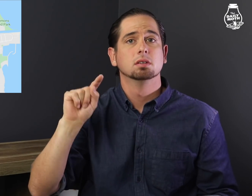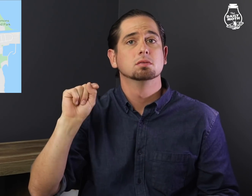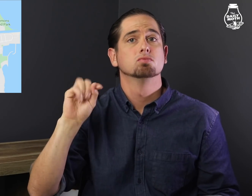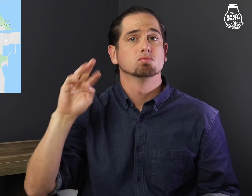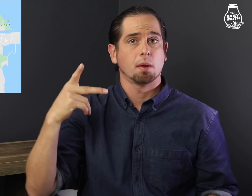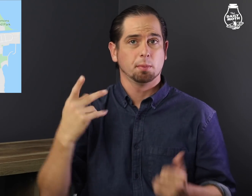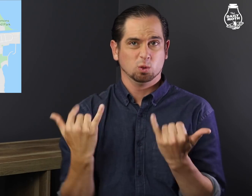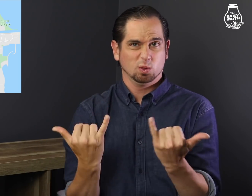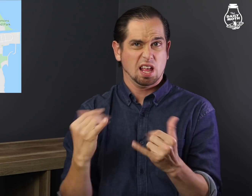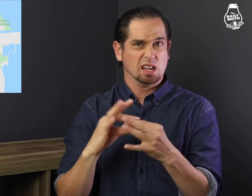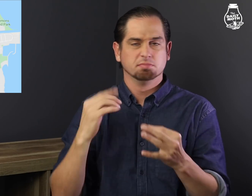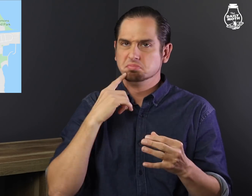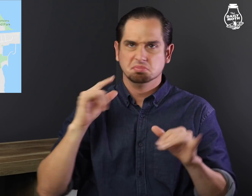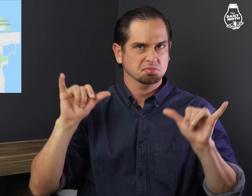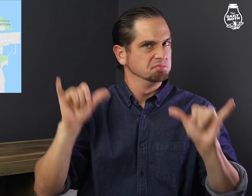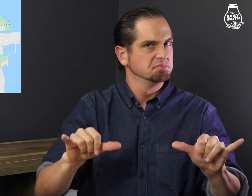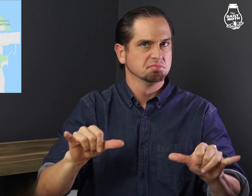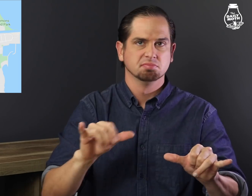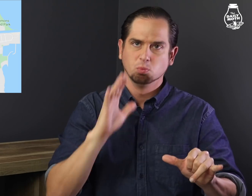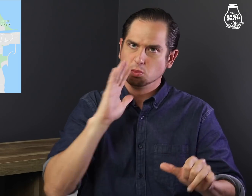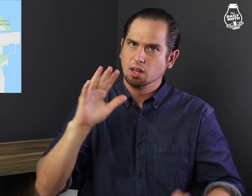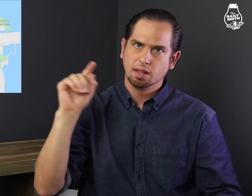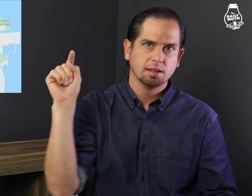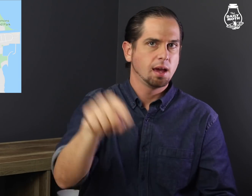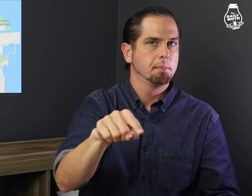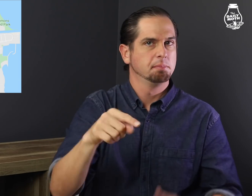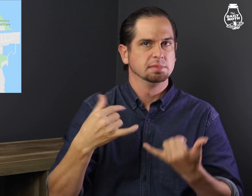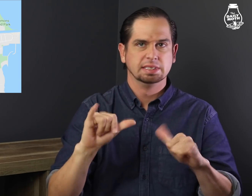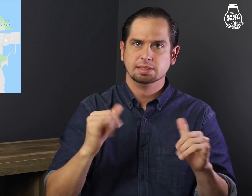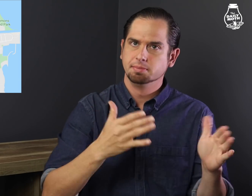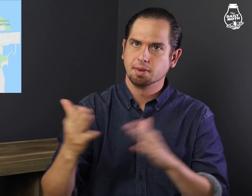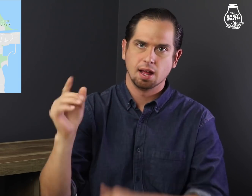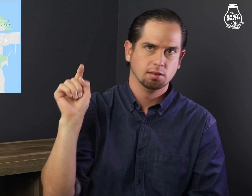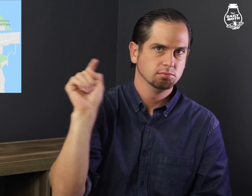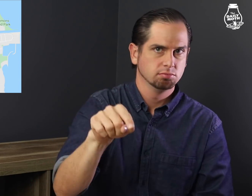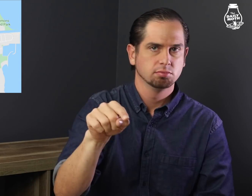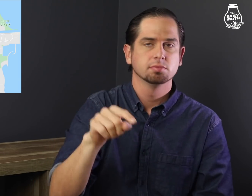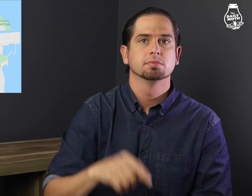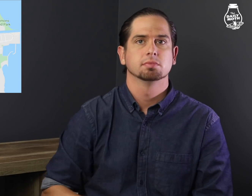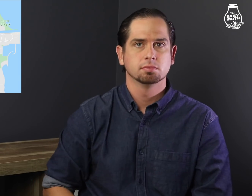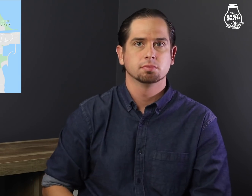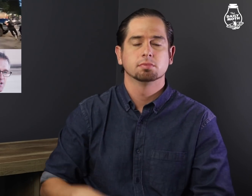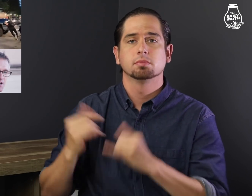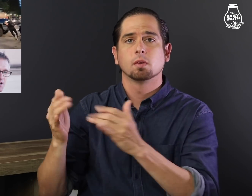Trump said today that he is still planning to come.